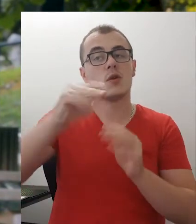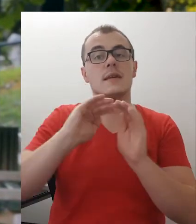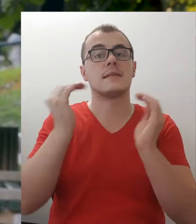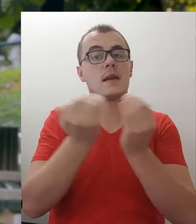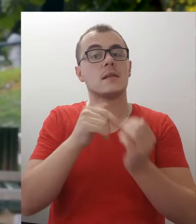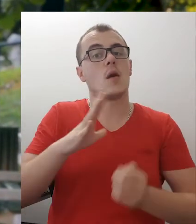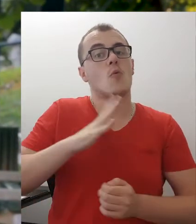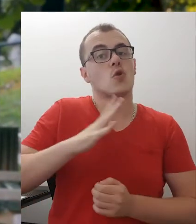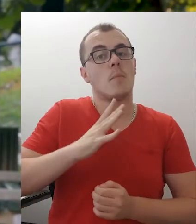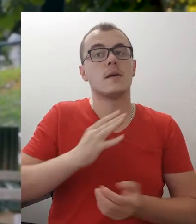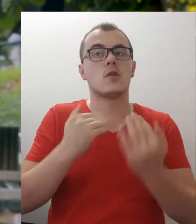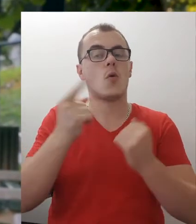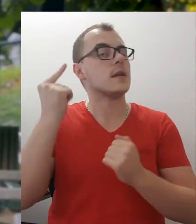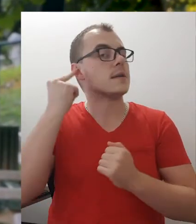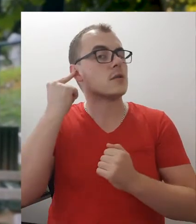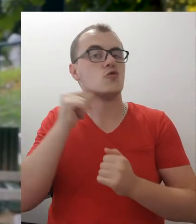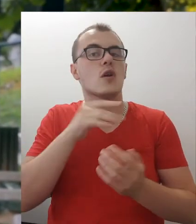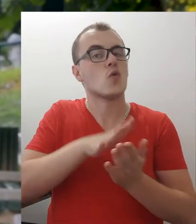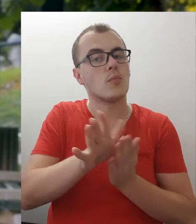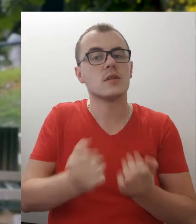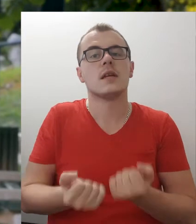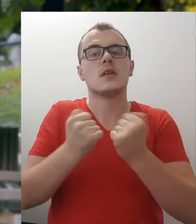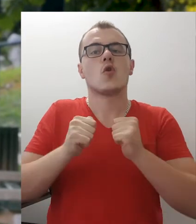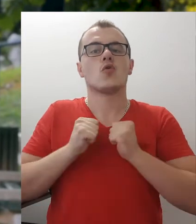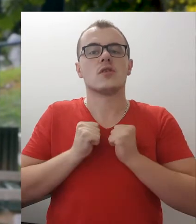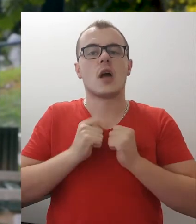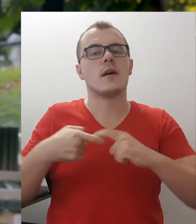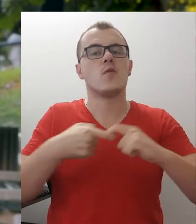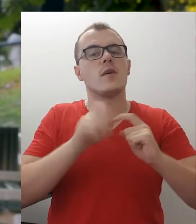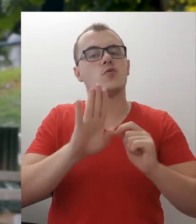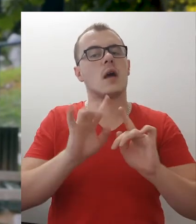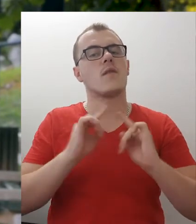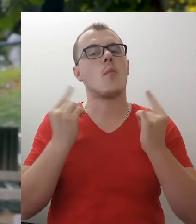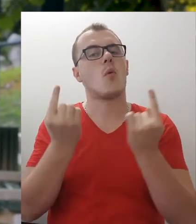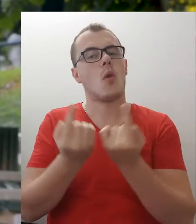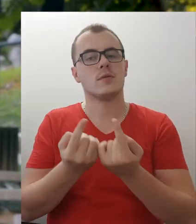and there is a danger of coming out. Maintaining a relationship in such circumstances is hard.